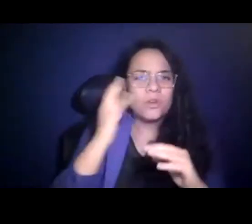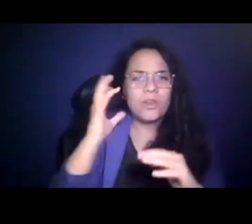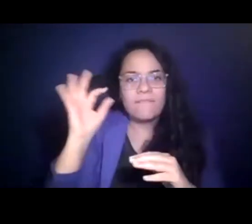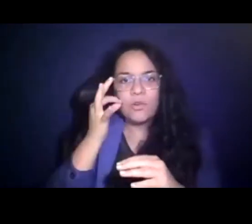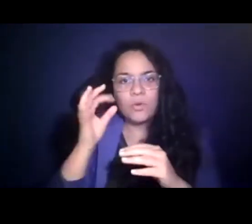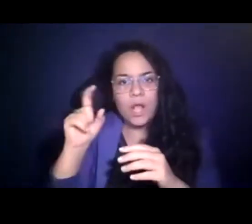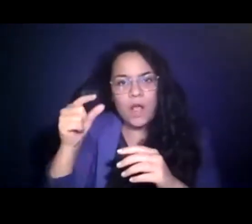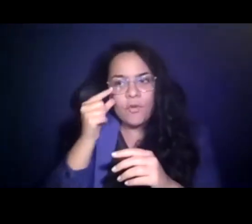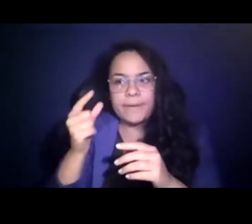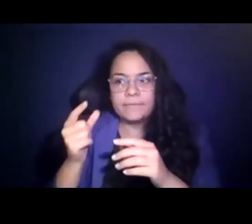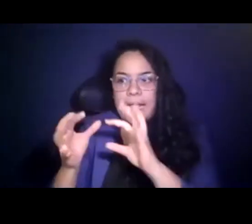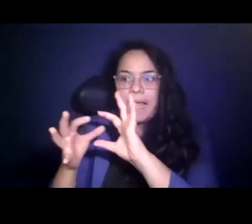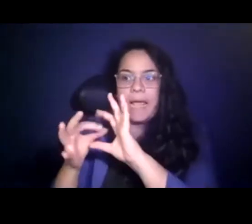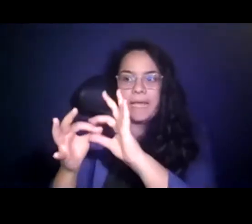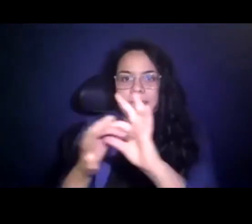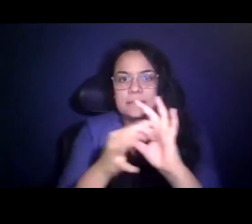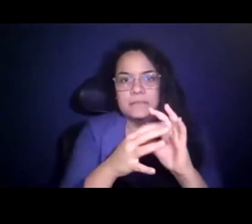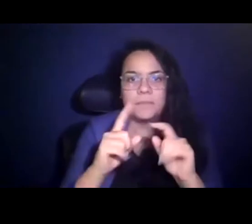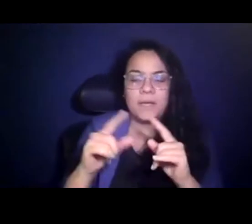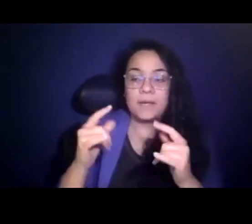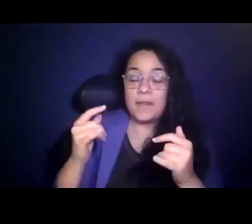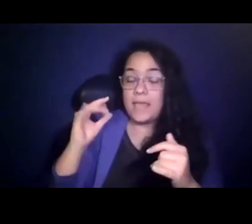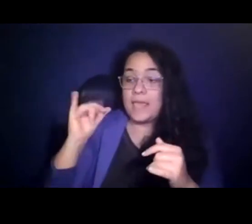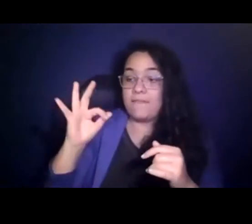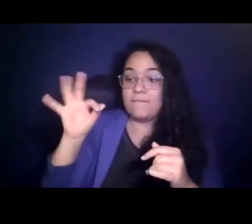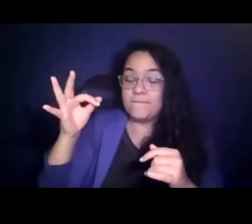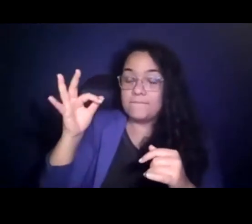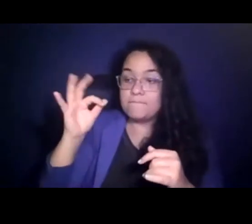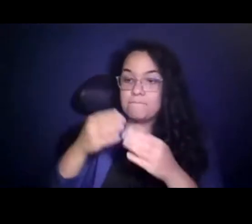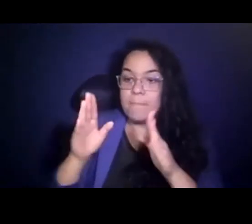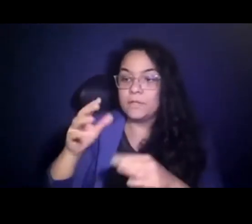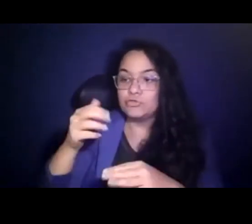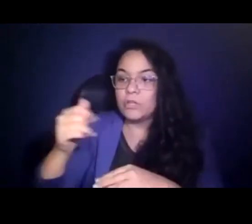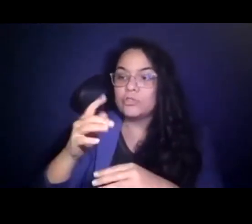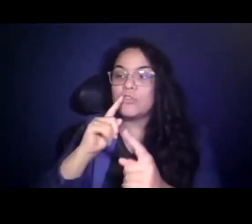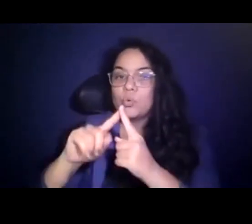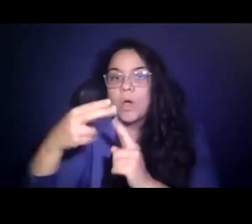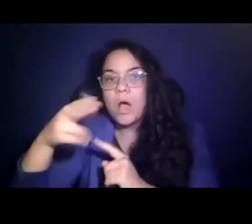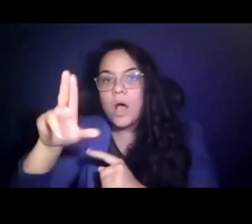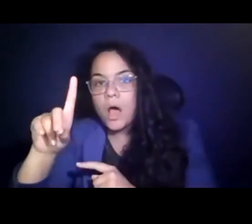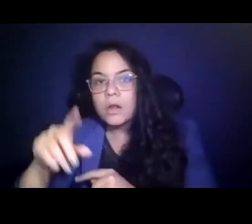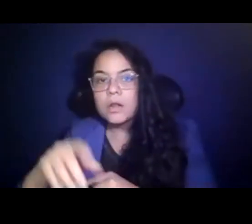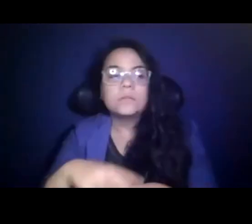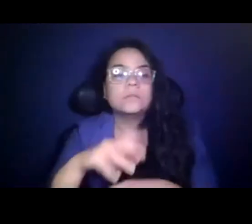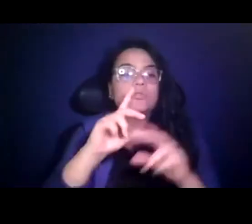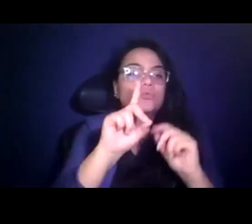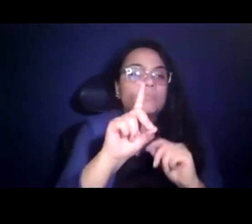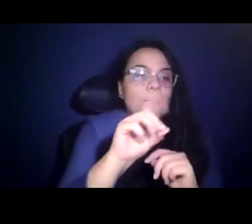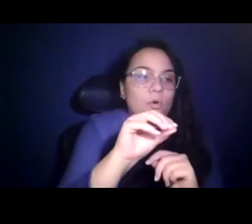15:22:10 So having public transit be able to talk to HUD, to be able to talk to the Department of Labor, to be able to have those kinds of